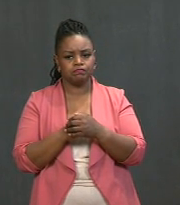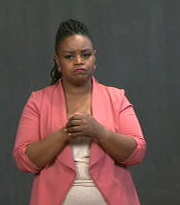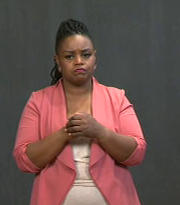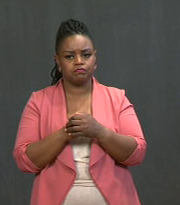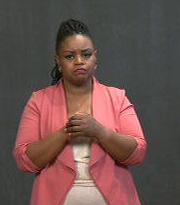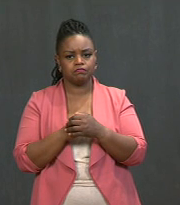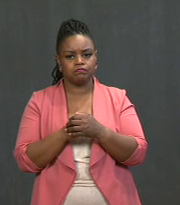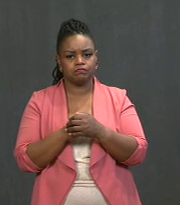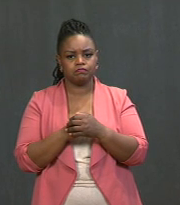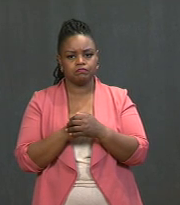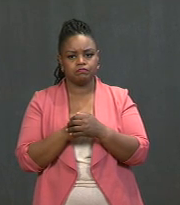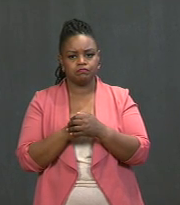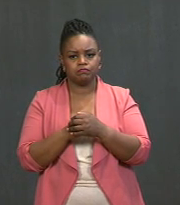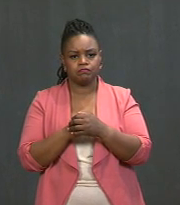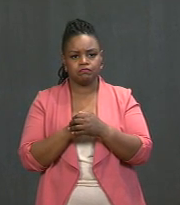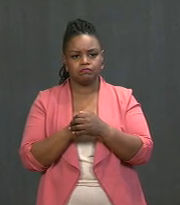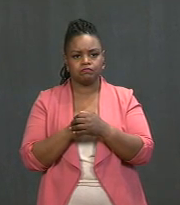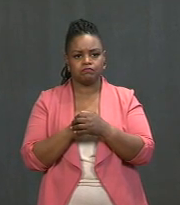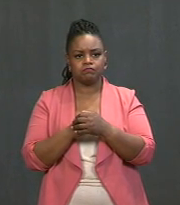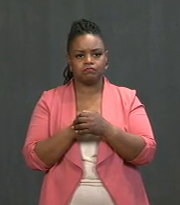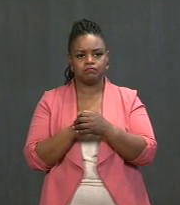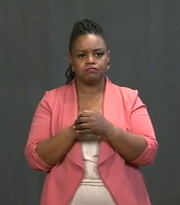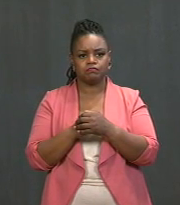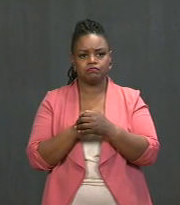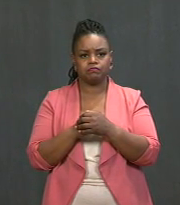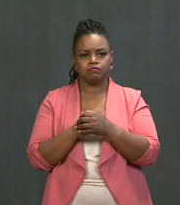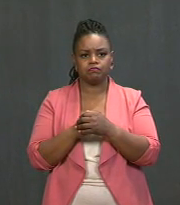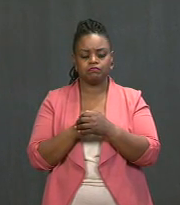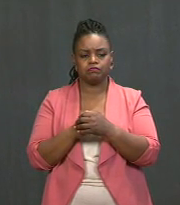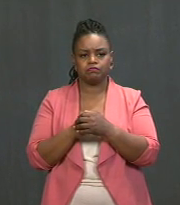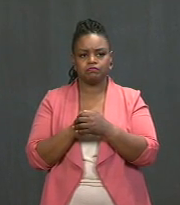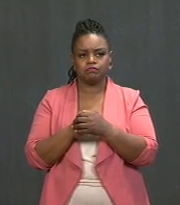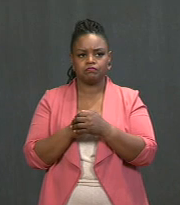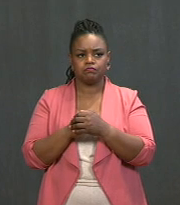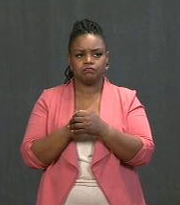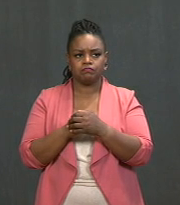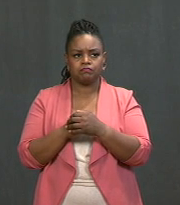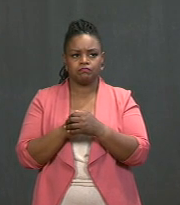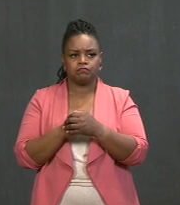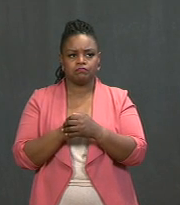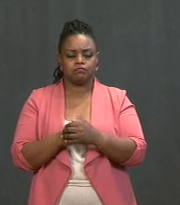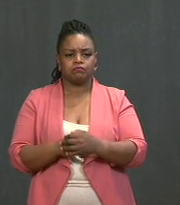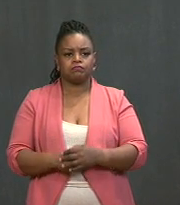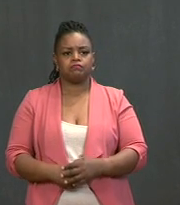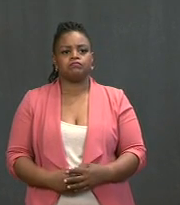Why the White House hasn't used a more forceful campaign, like advertisement on television, for example,